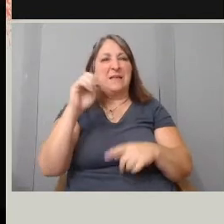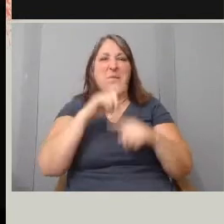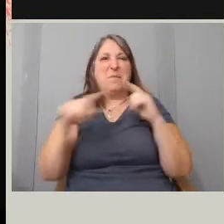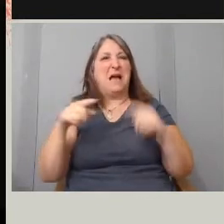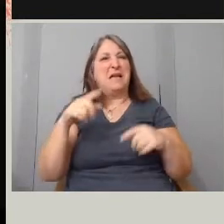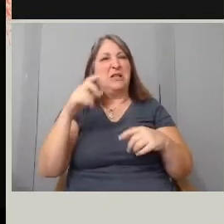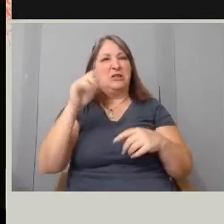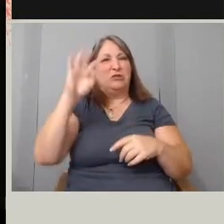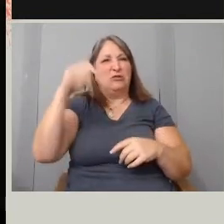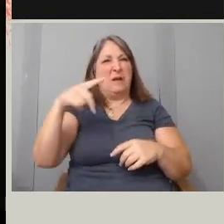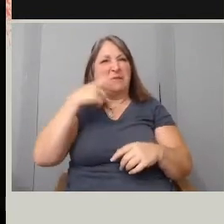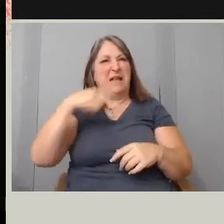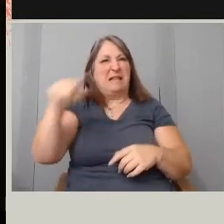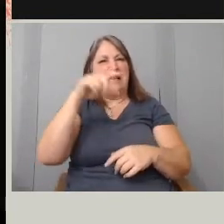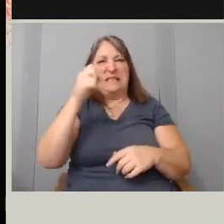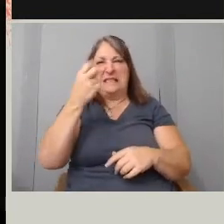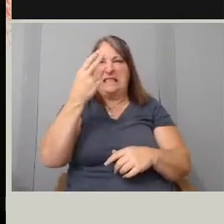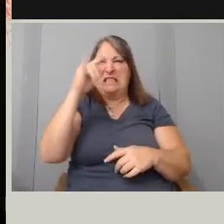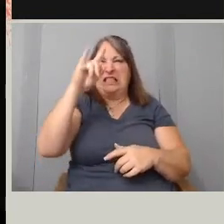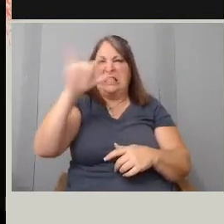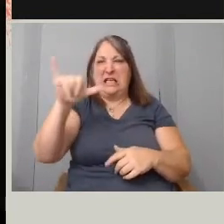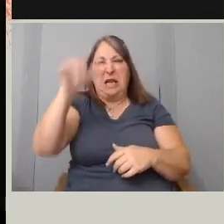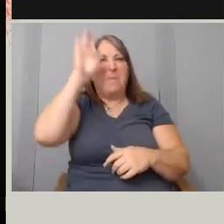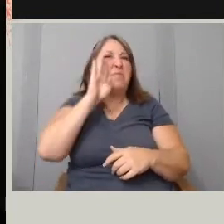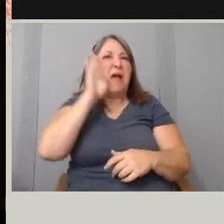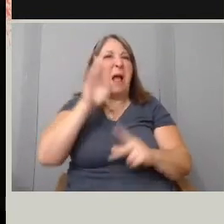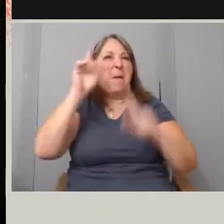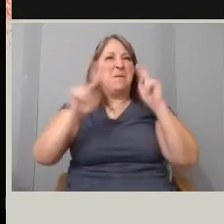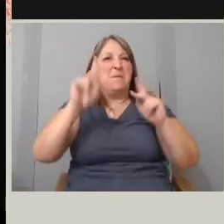who come to the country exclusively to parasite off of us.